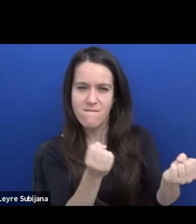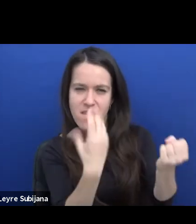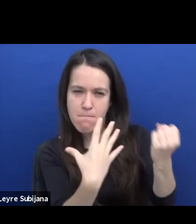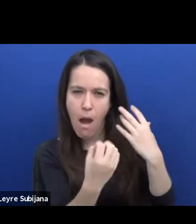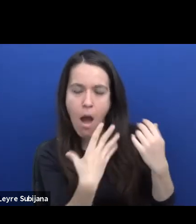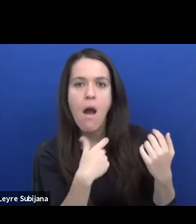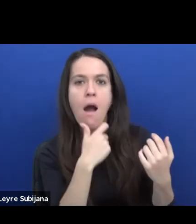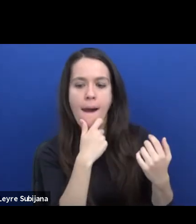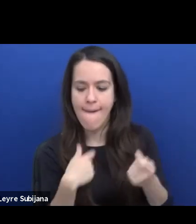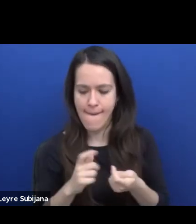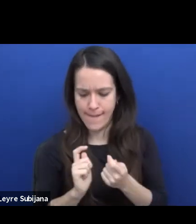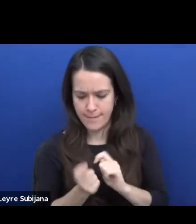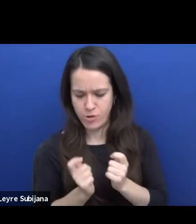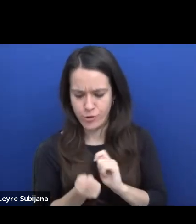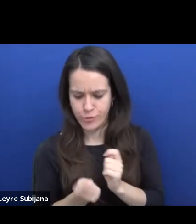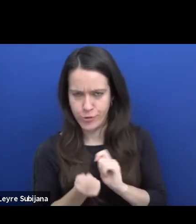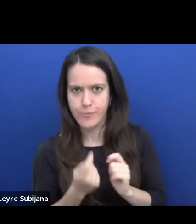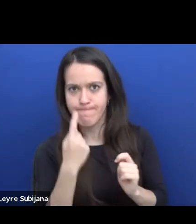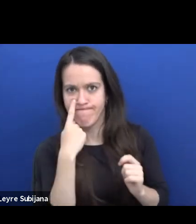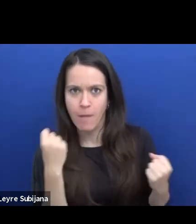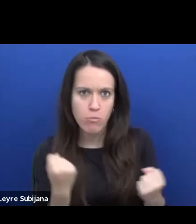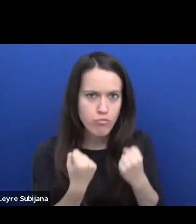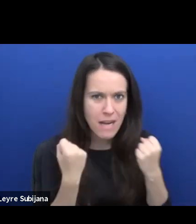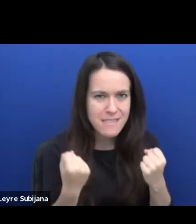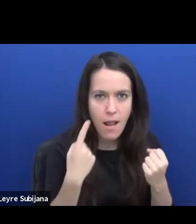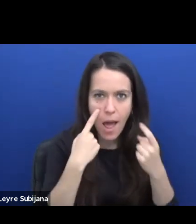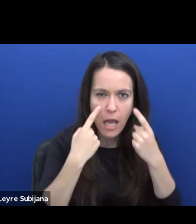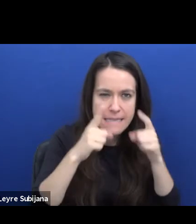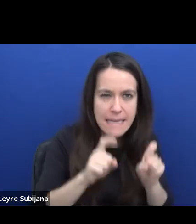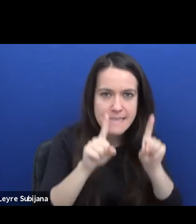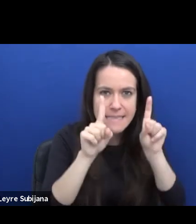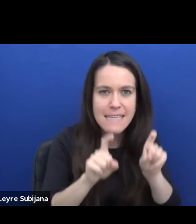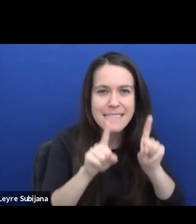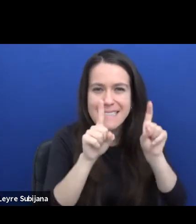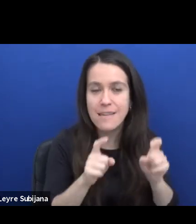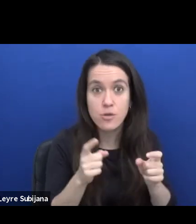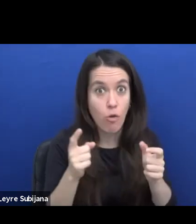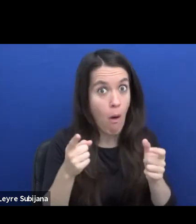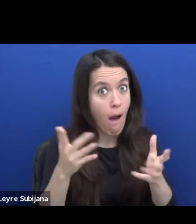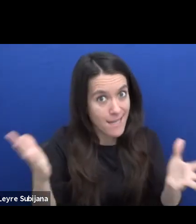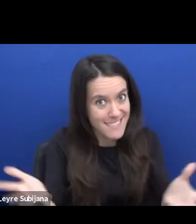you need a lots of test runs. So, I urge you to do that,